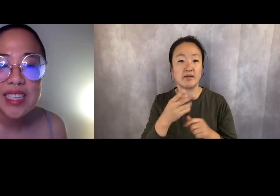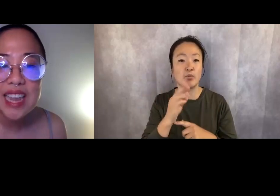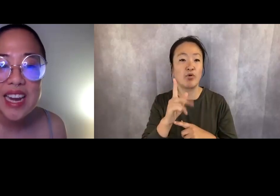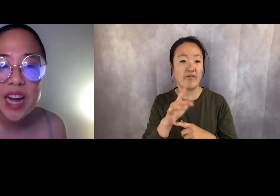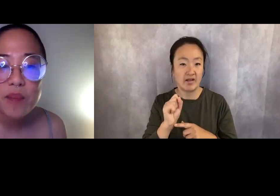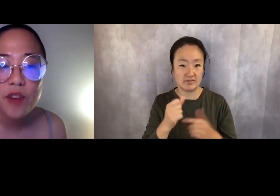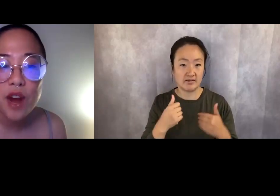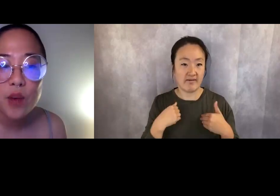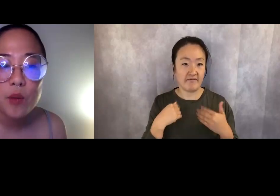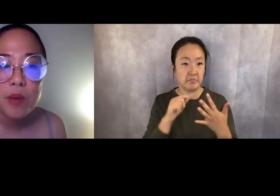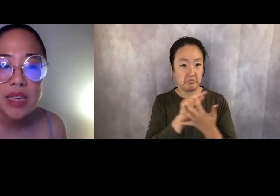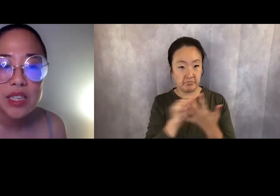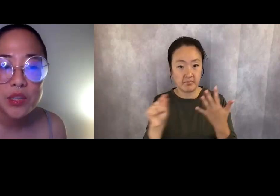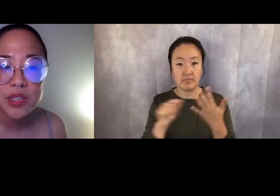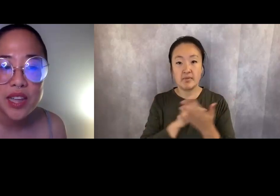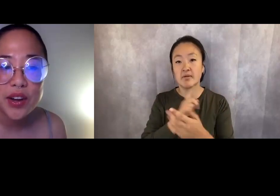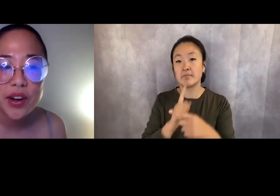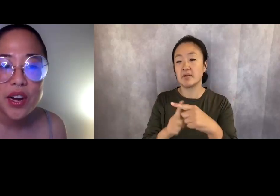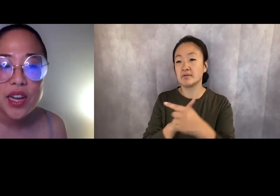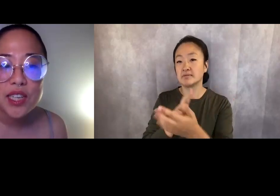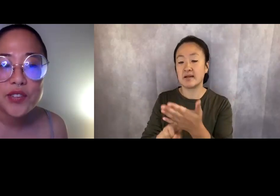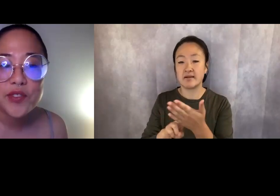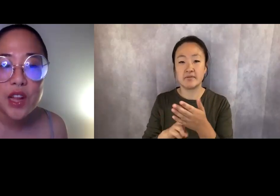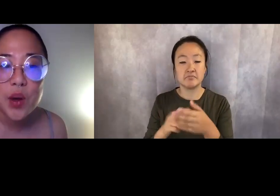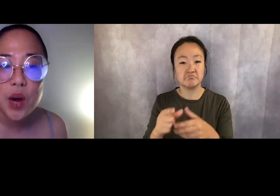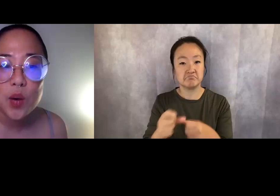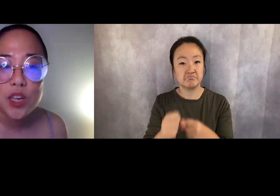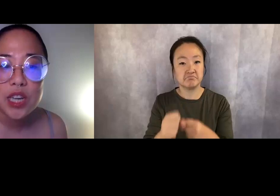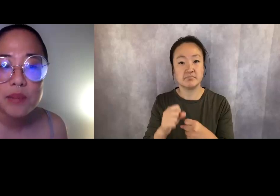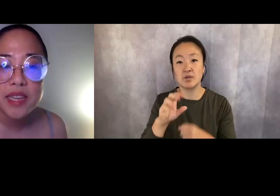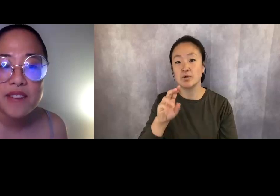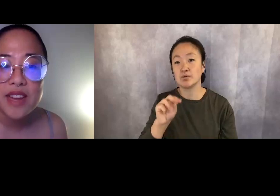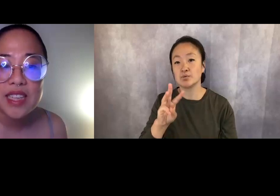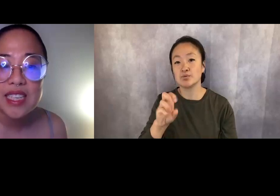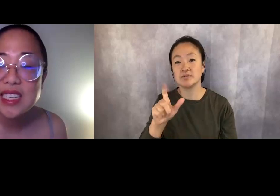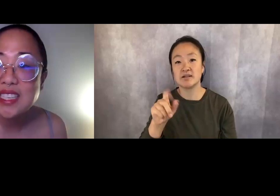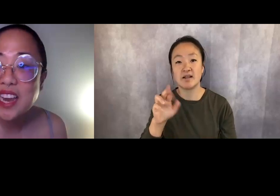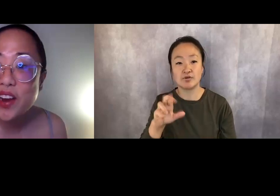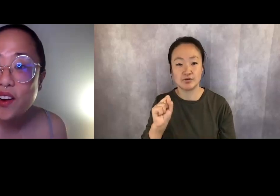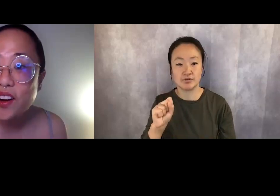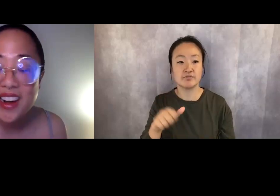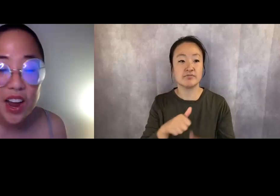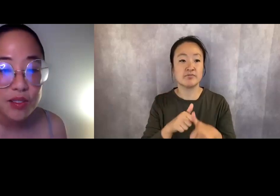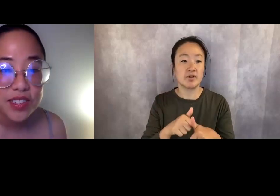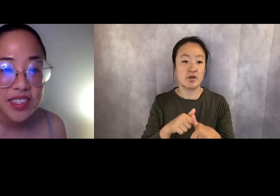sign up for our robust newsletter to follow our workshops and events as they are announced.